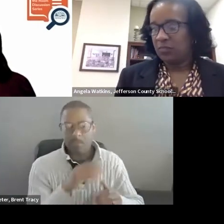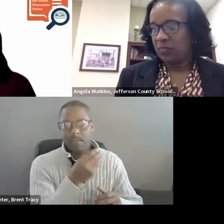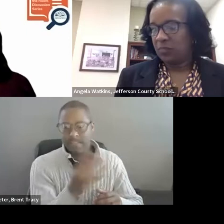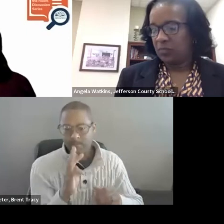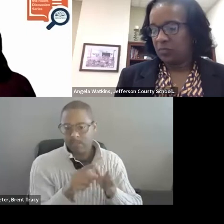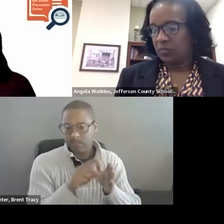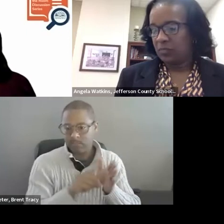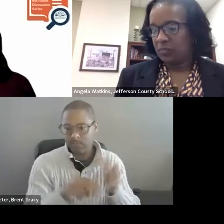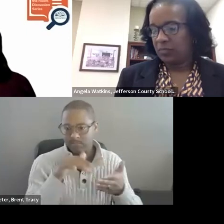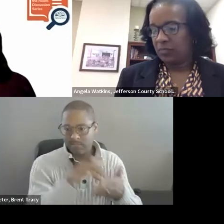written on Instructional Coaching.